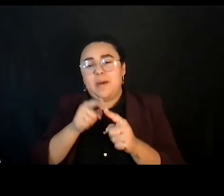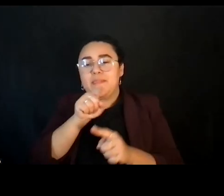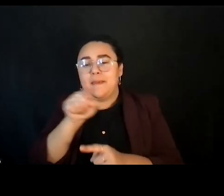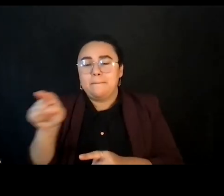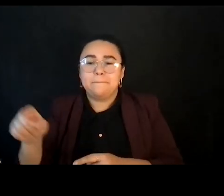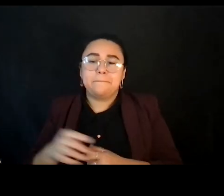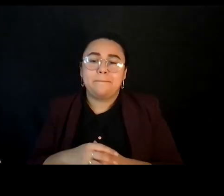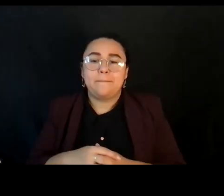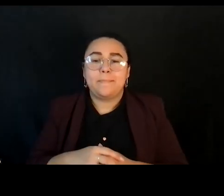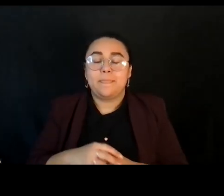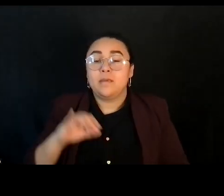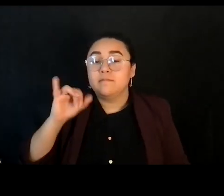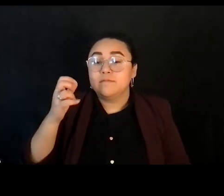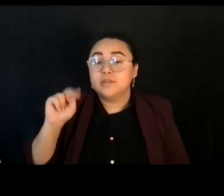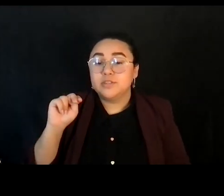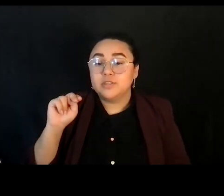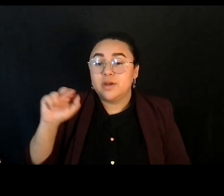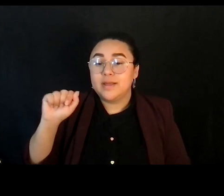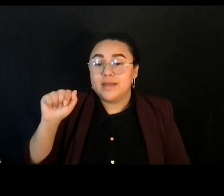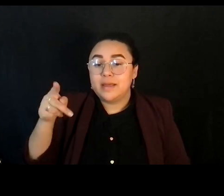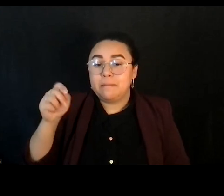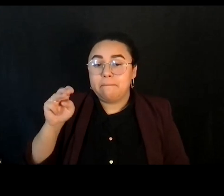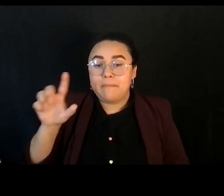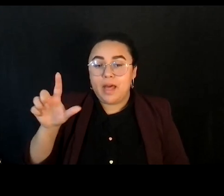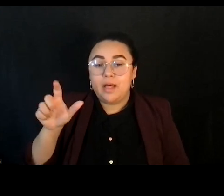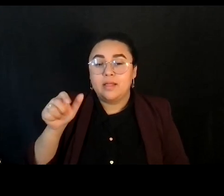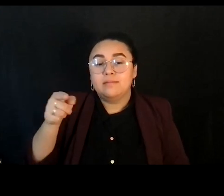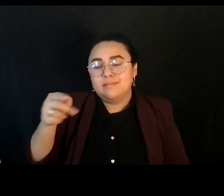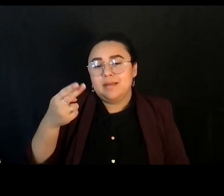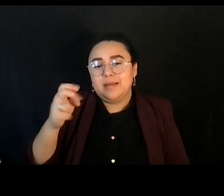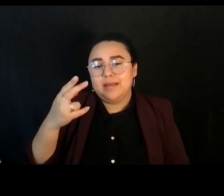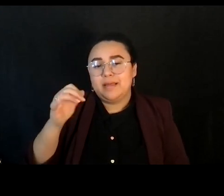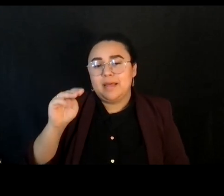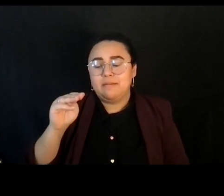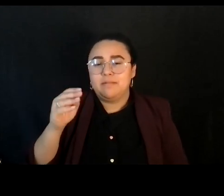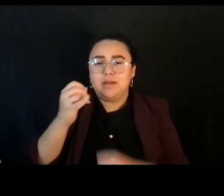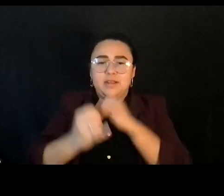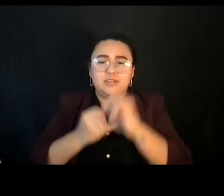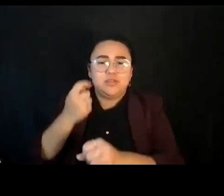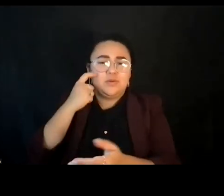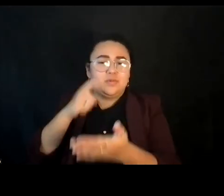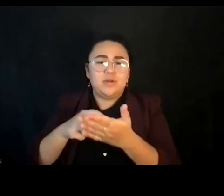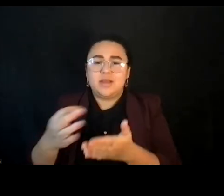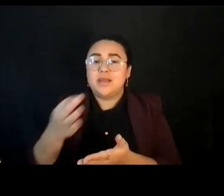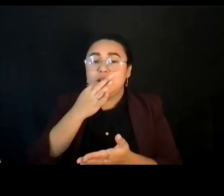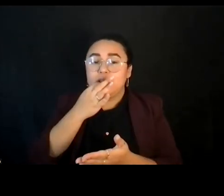So with john john powell, he/him, is an internationally recognized expert in the areas of civil rights,